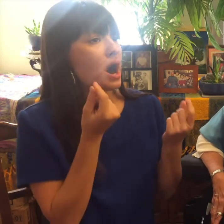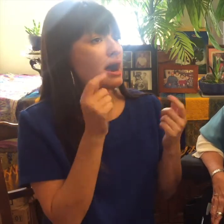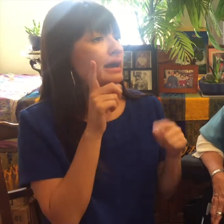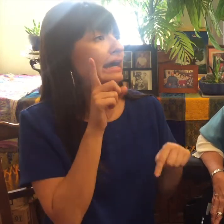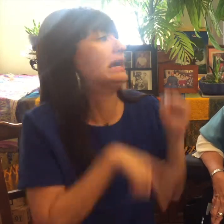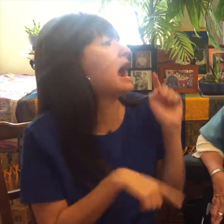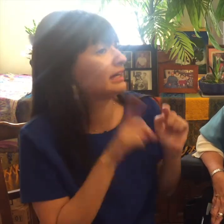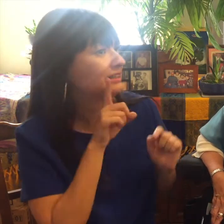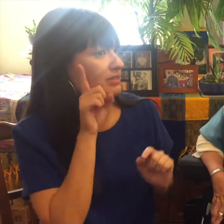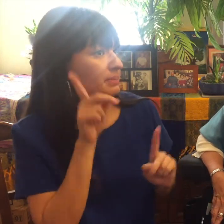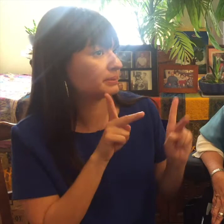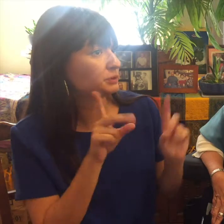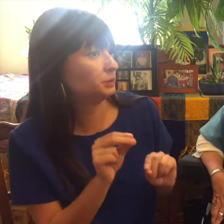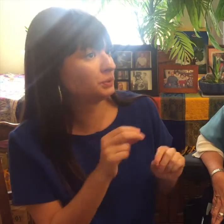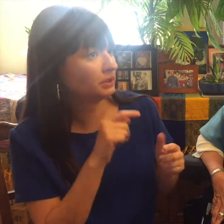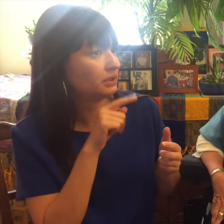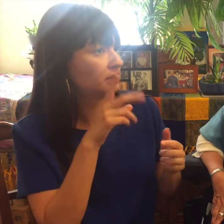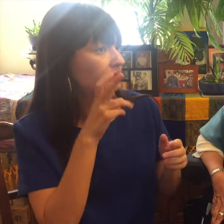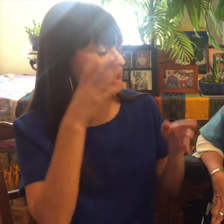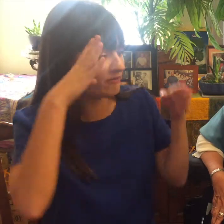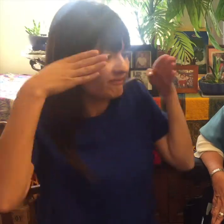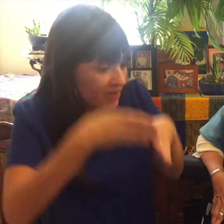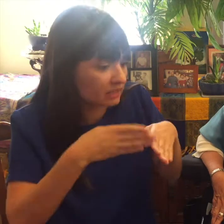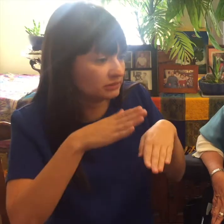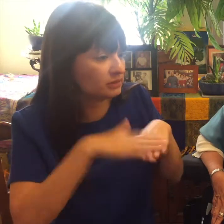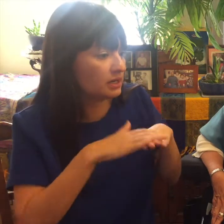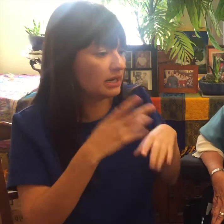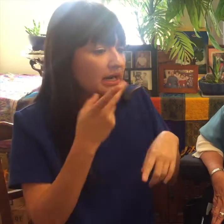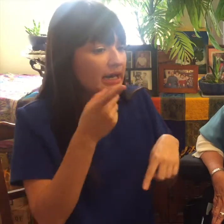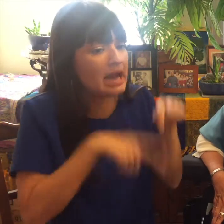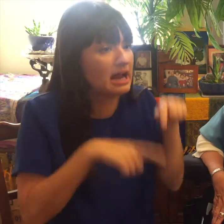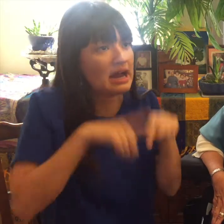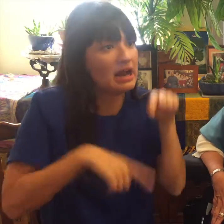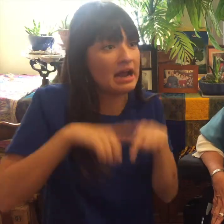being deaf is what they think about what can't what people deaf people can't do